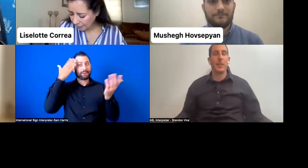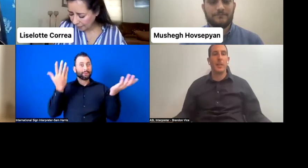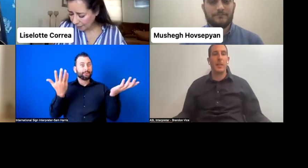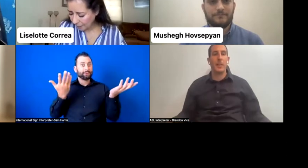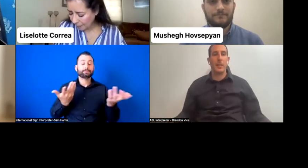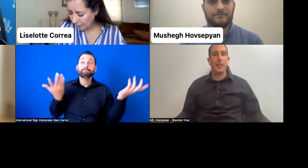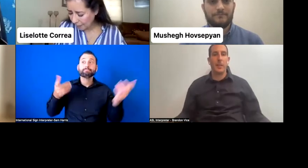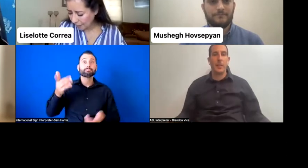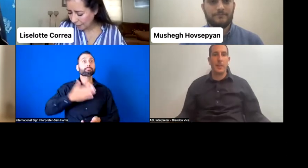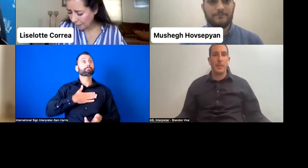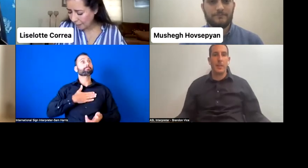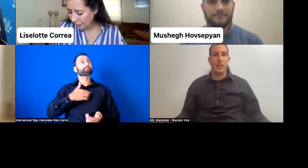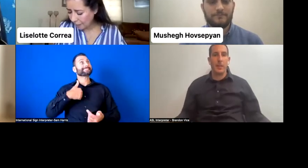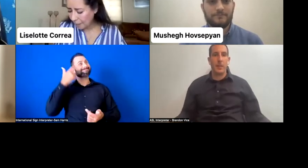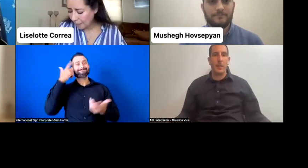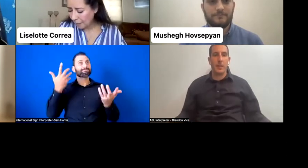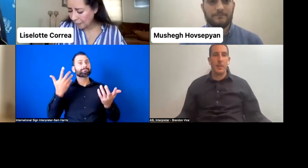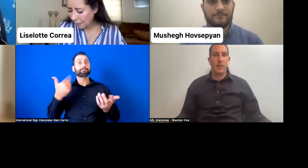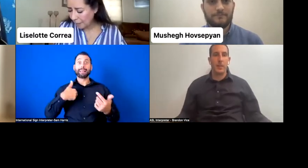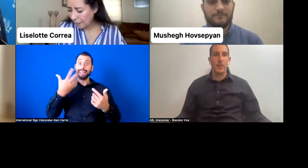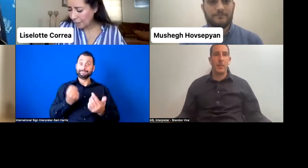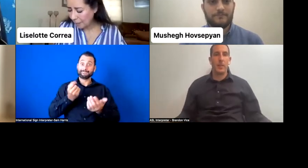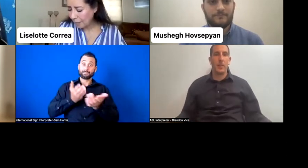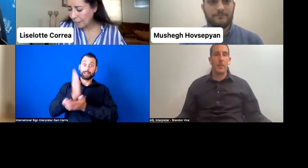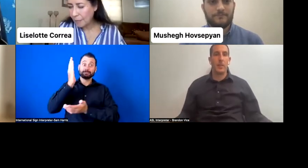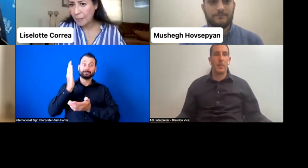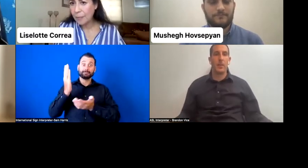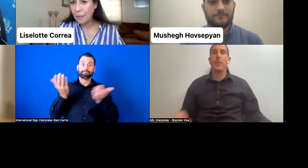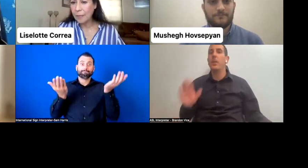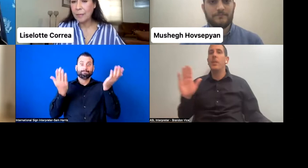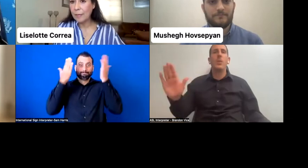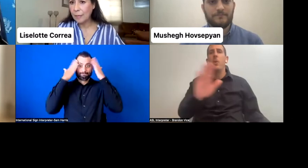Would love to hear from people if you've seen other best practices, other steps that we